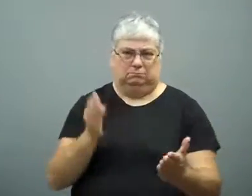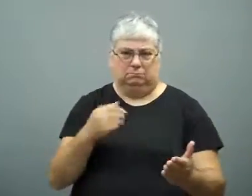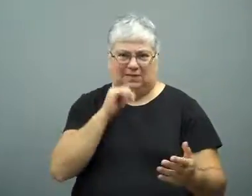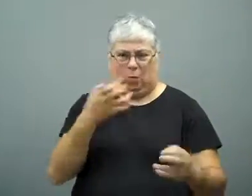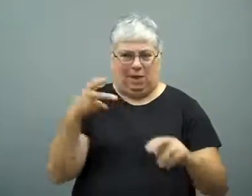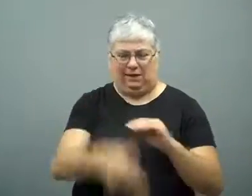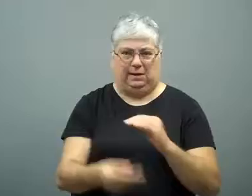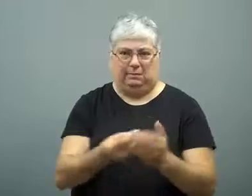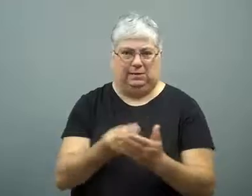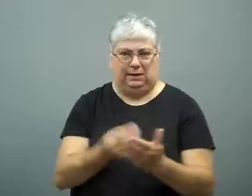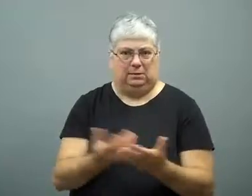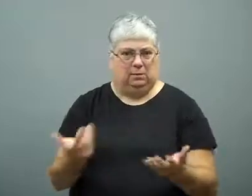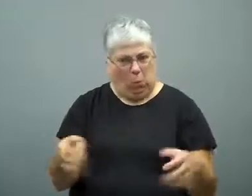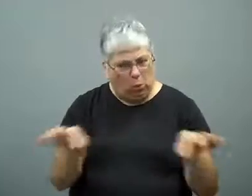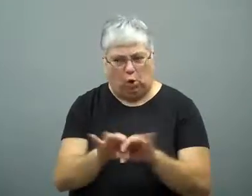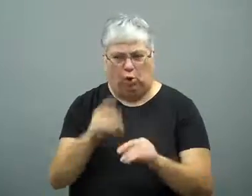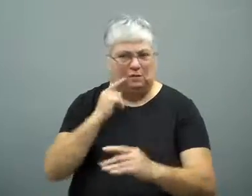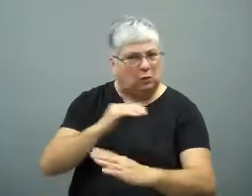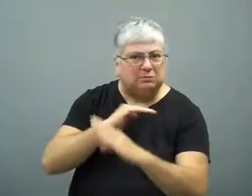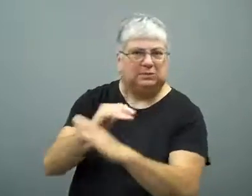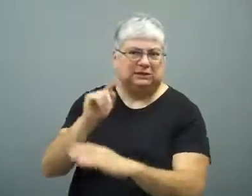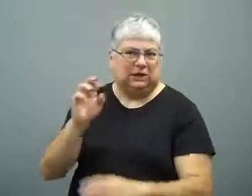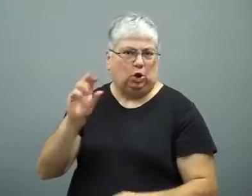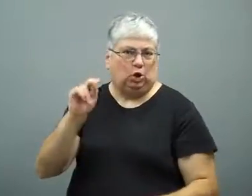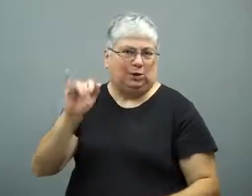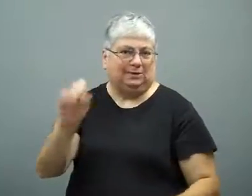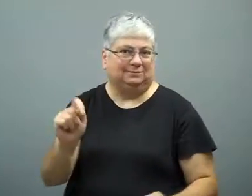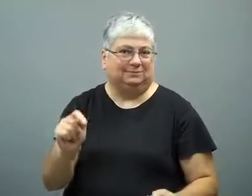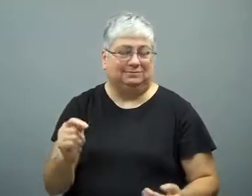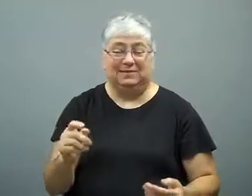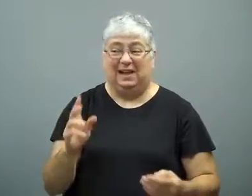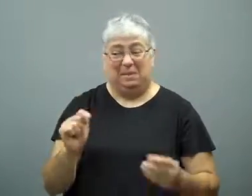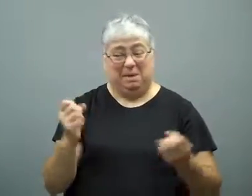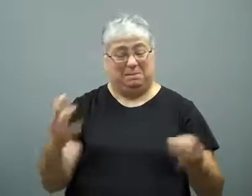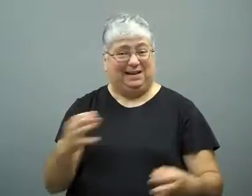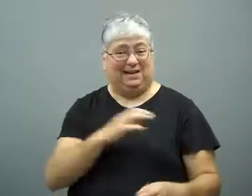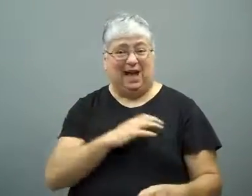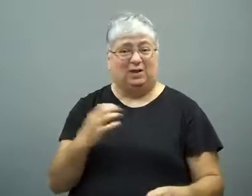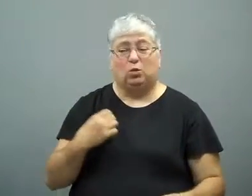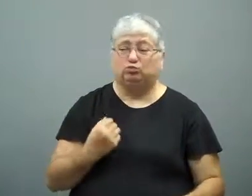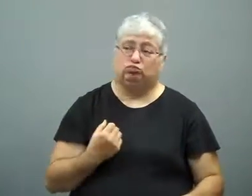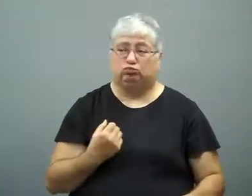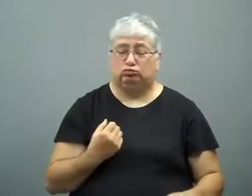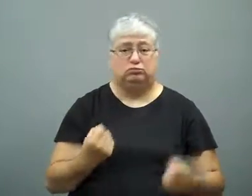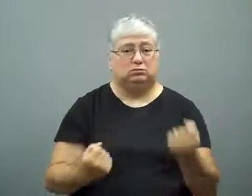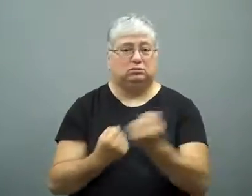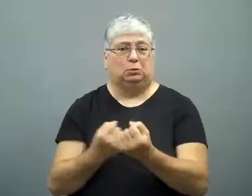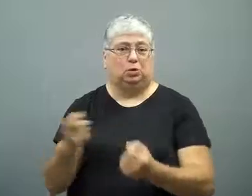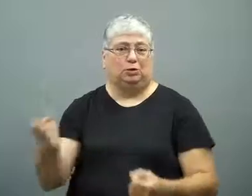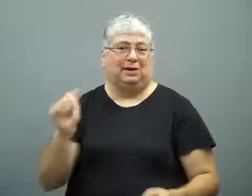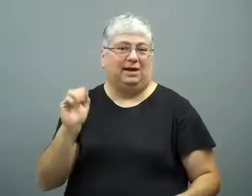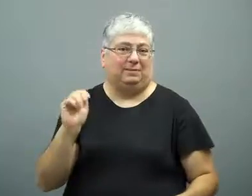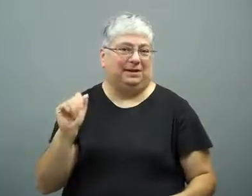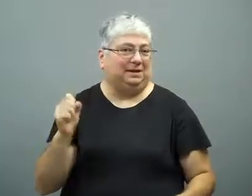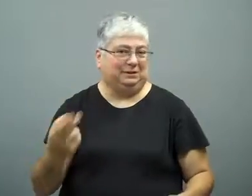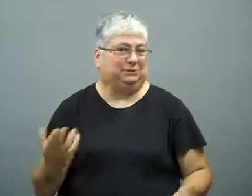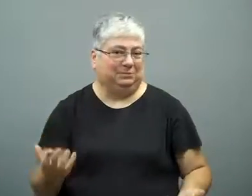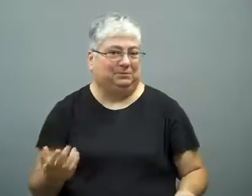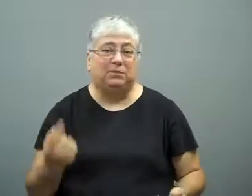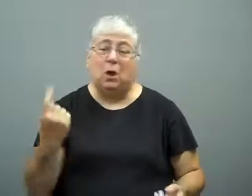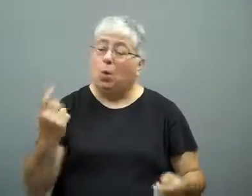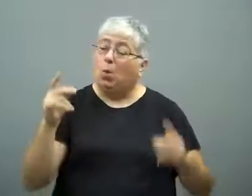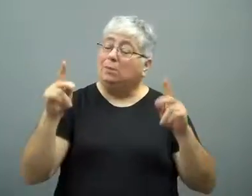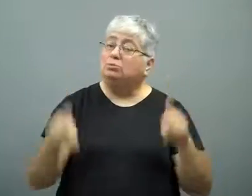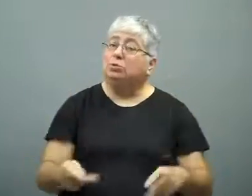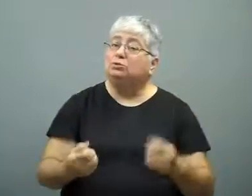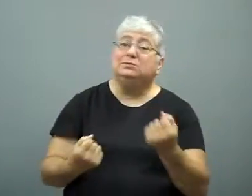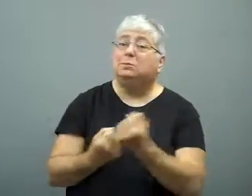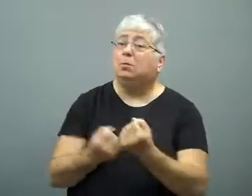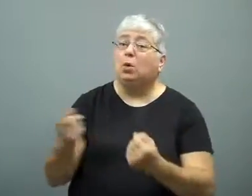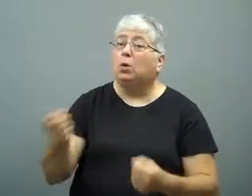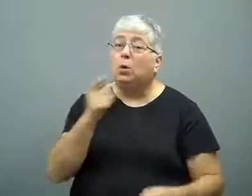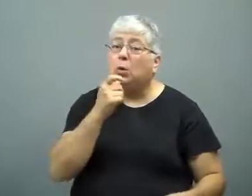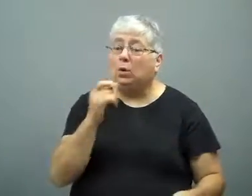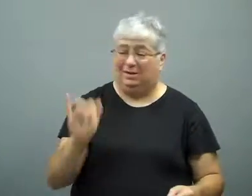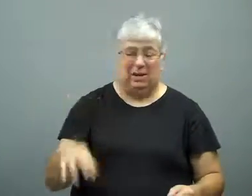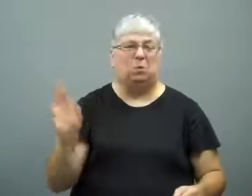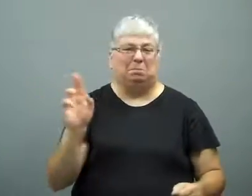He didn't want funding cut, as it was a useful tool against terrorism.